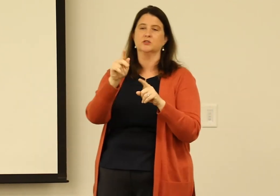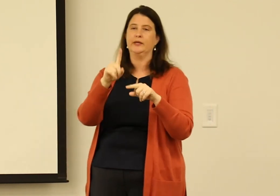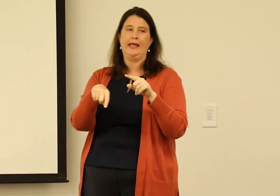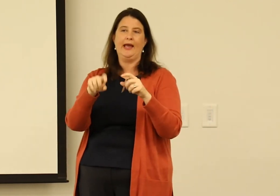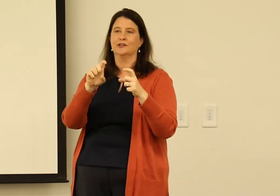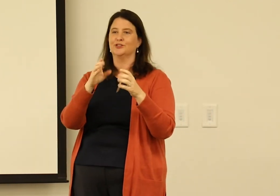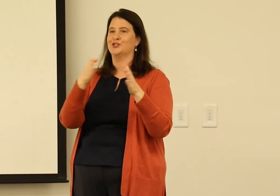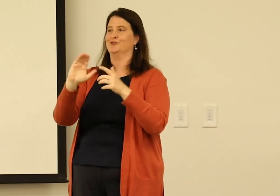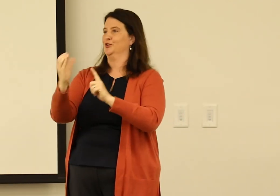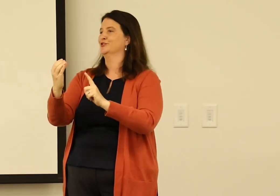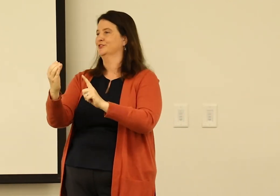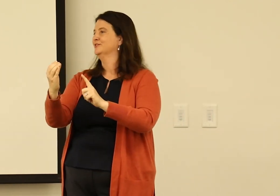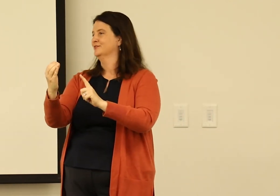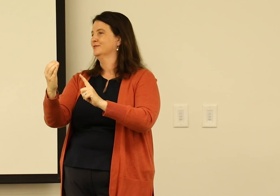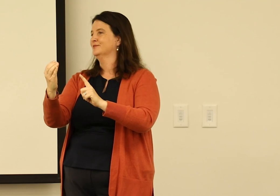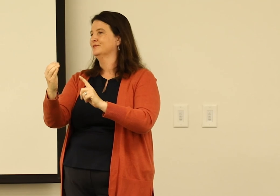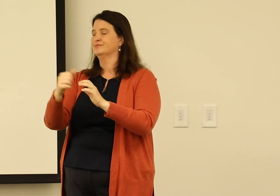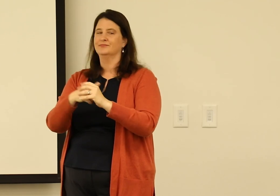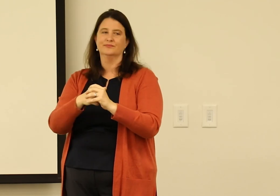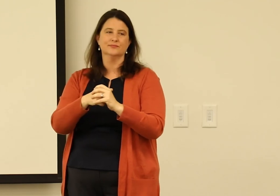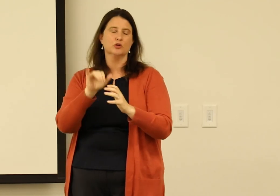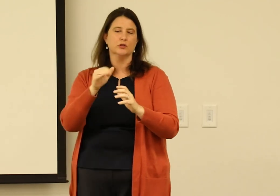Without those professions, we cannot hope to shift the culture.